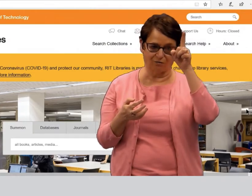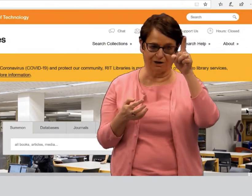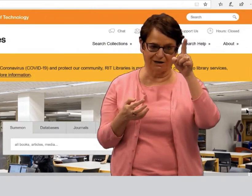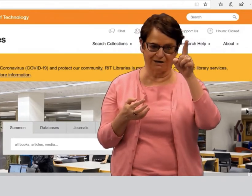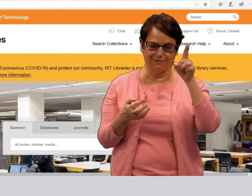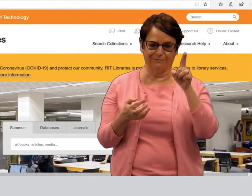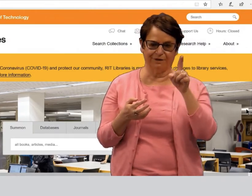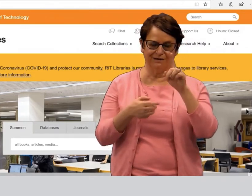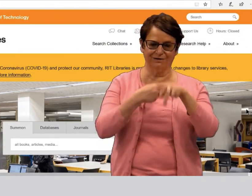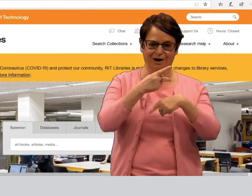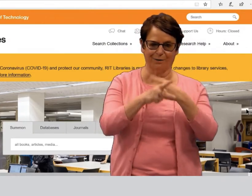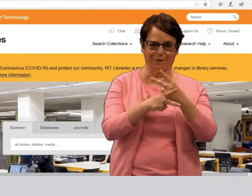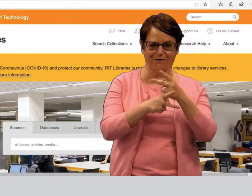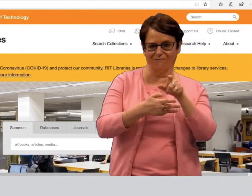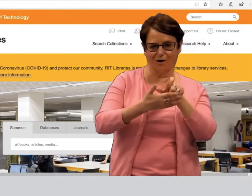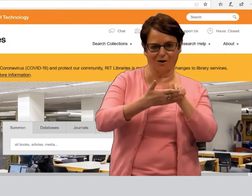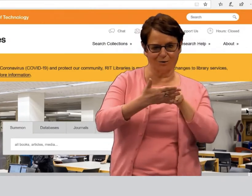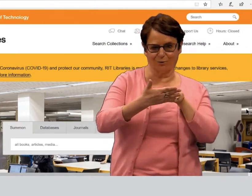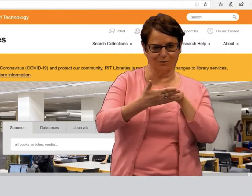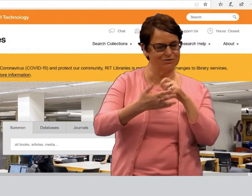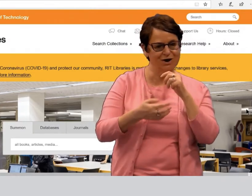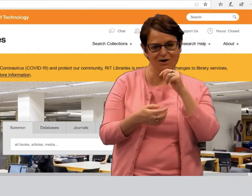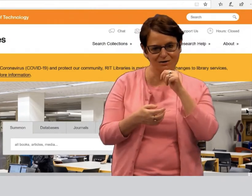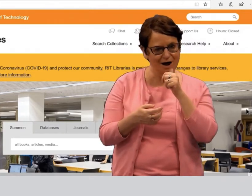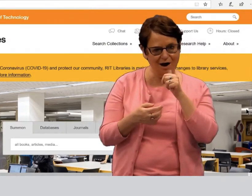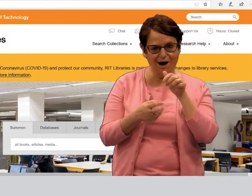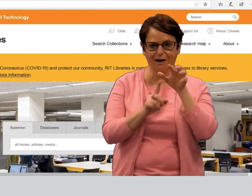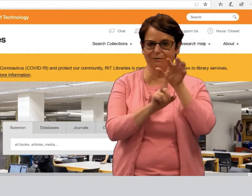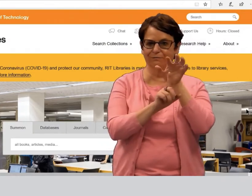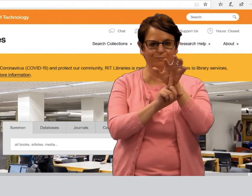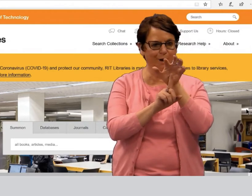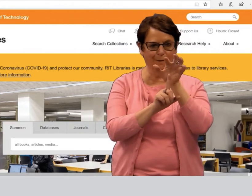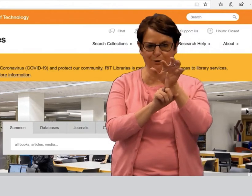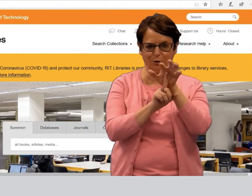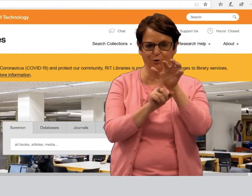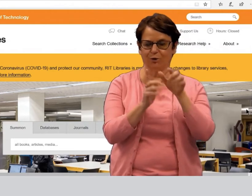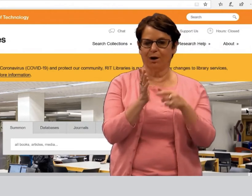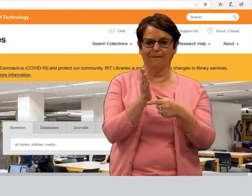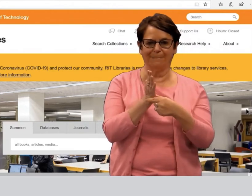to find scholarly types of articles,